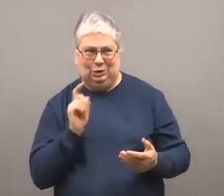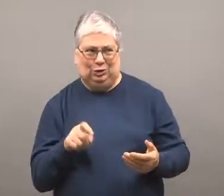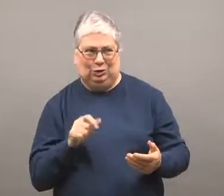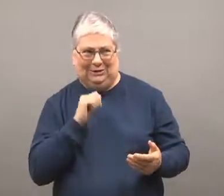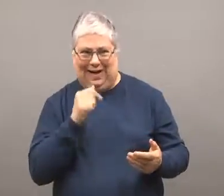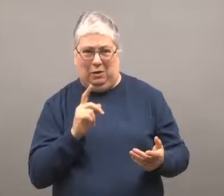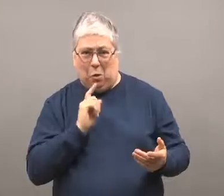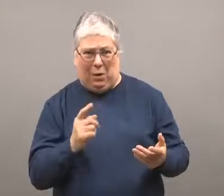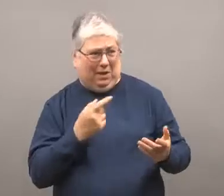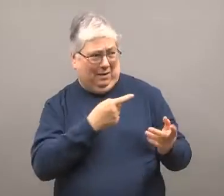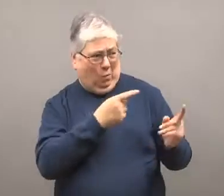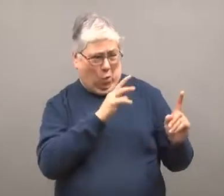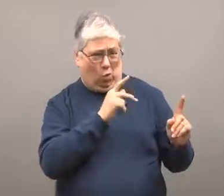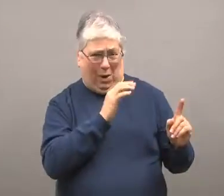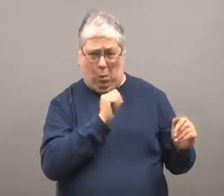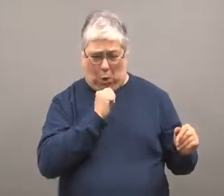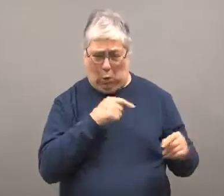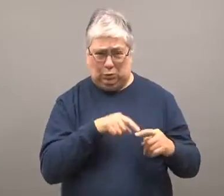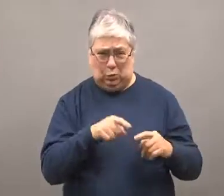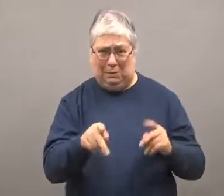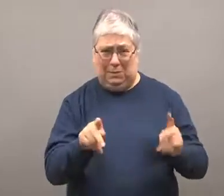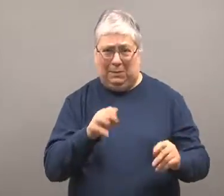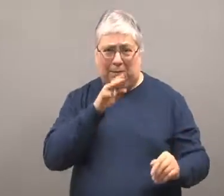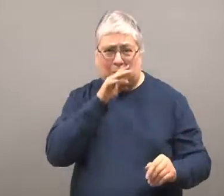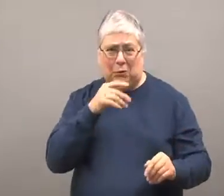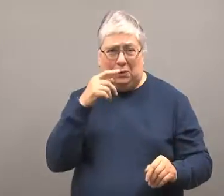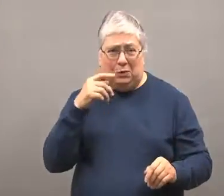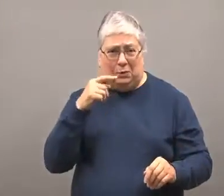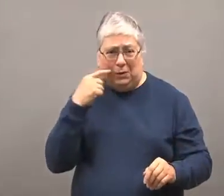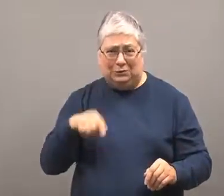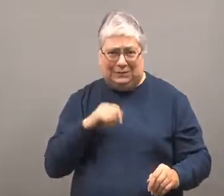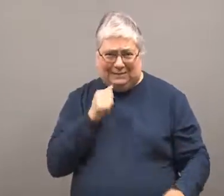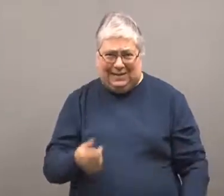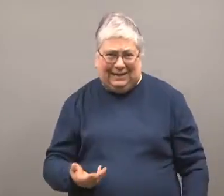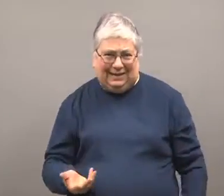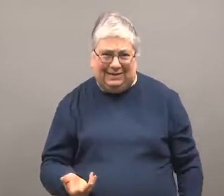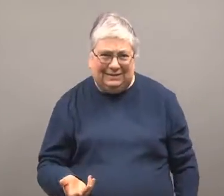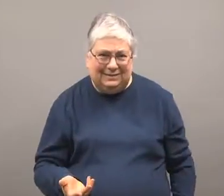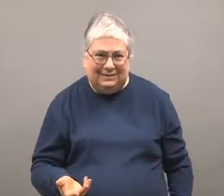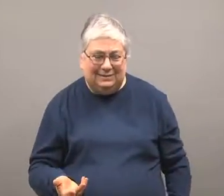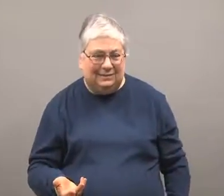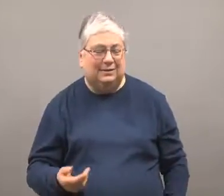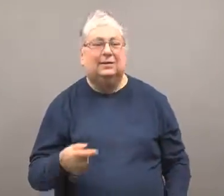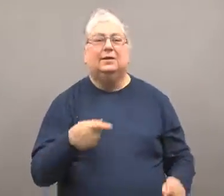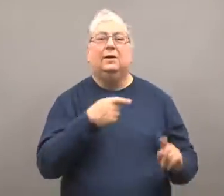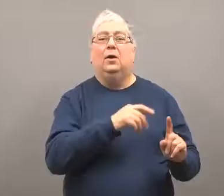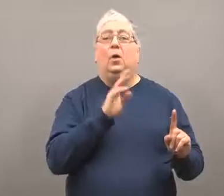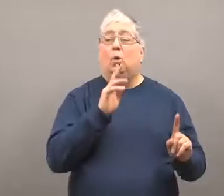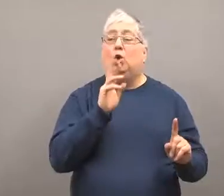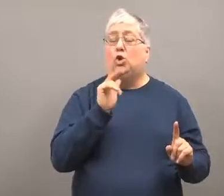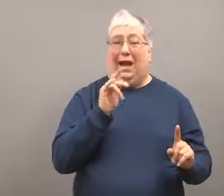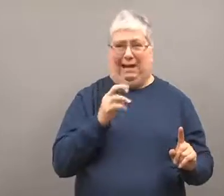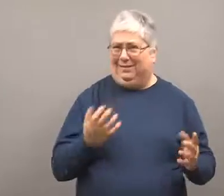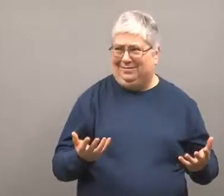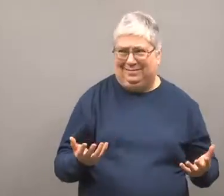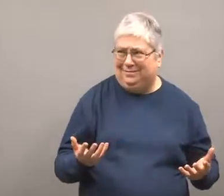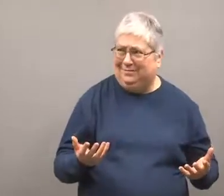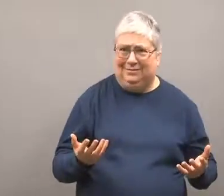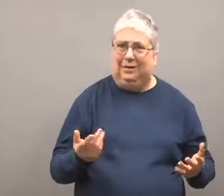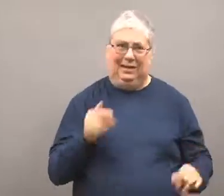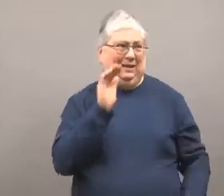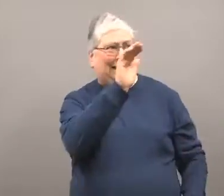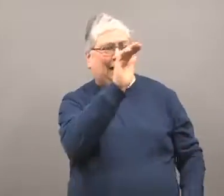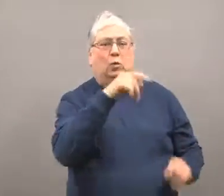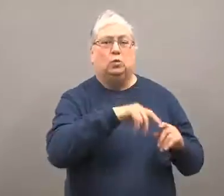the Russian speakers in Ukraine are in no danger.